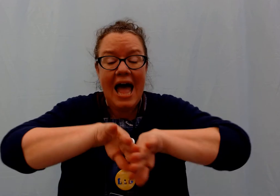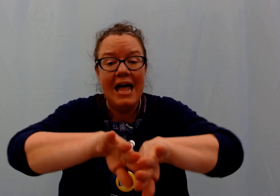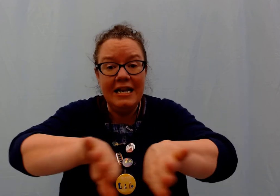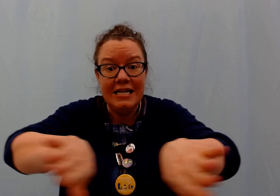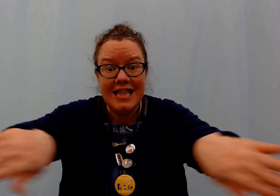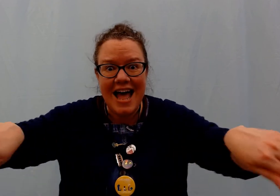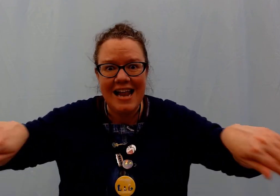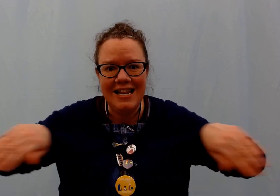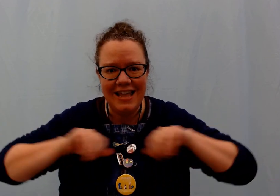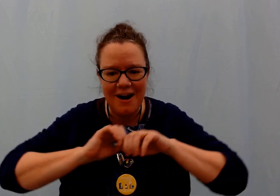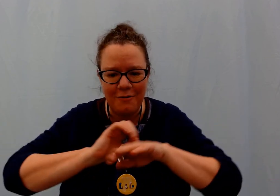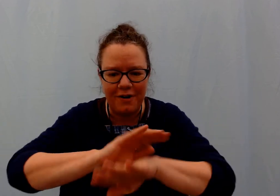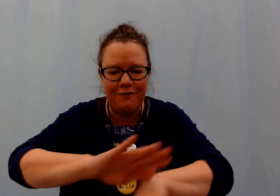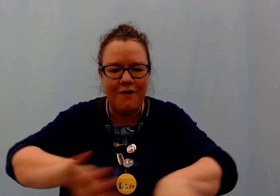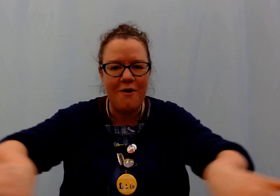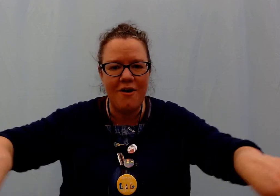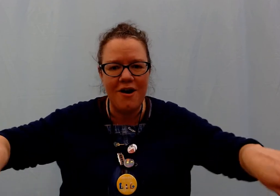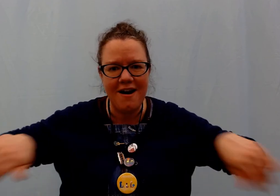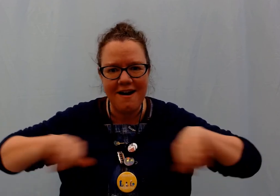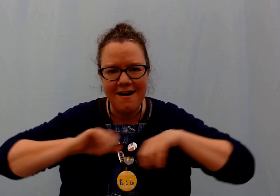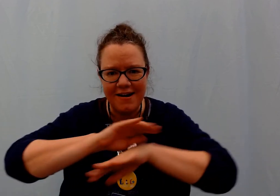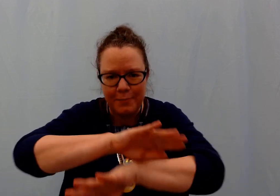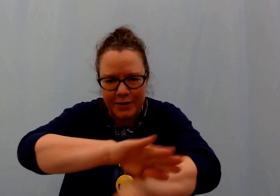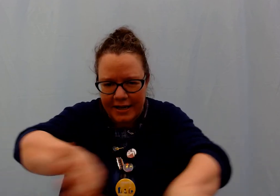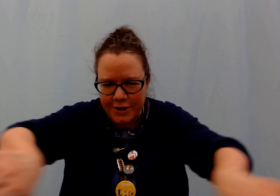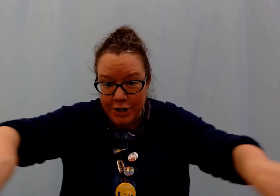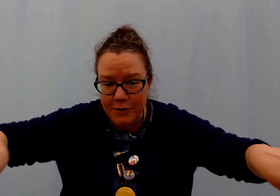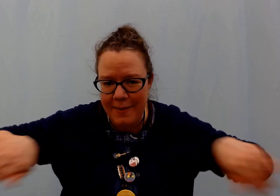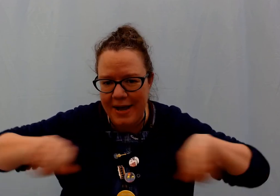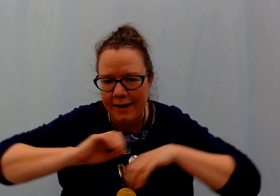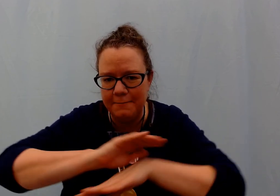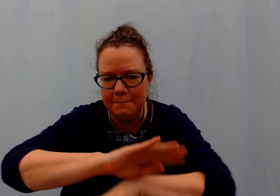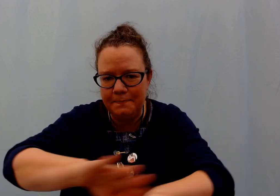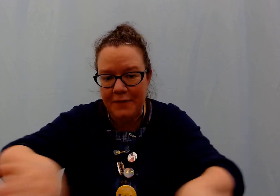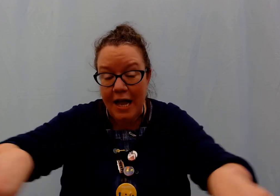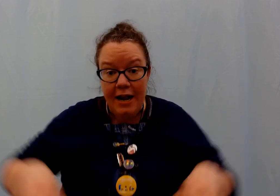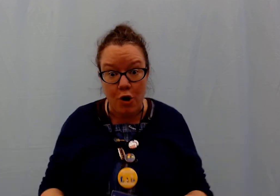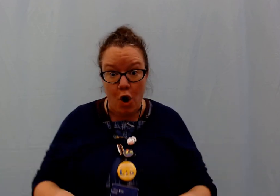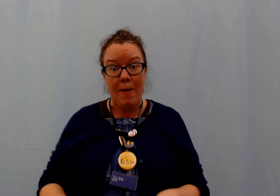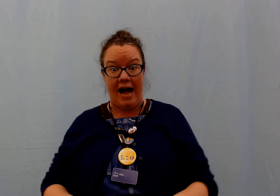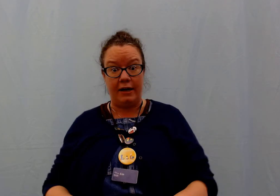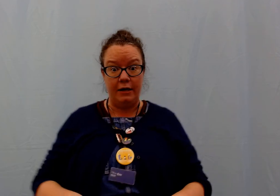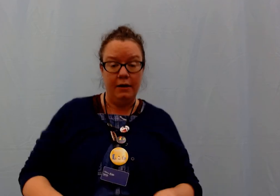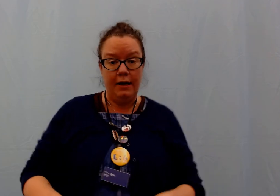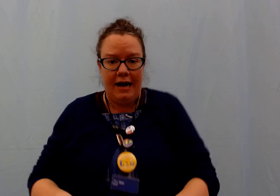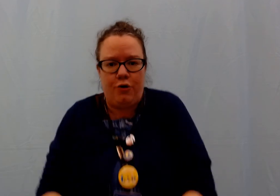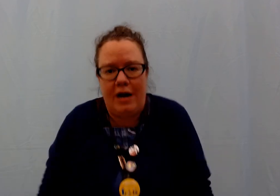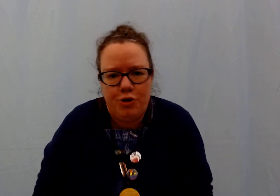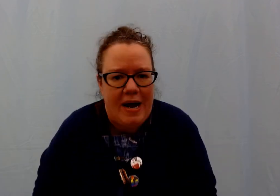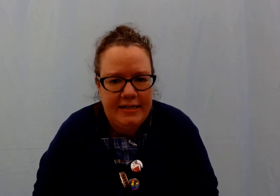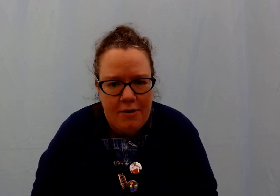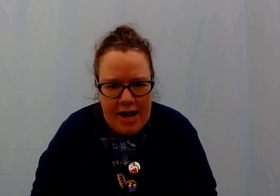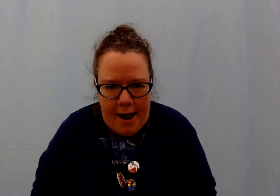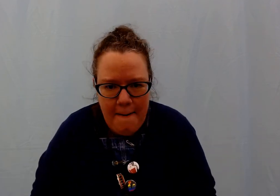and then there were four-pretend you're swimming now go back and crouch back down again